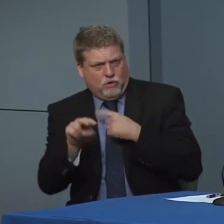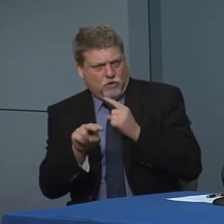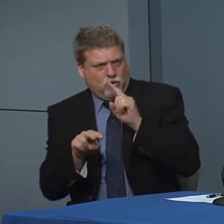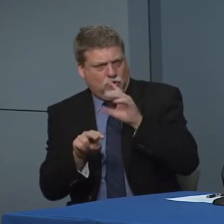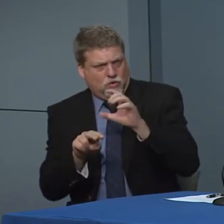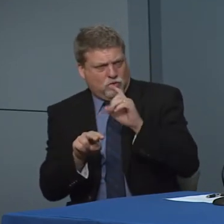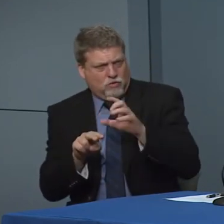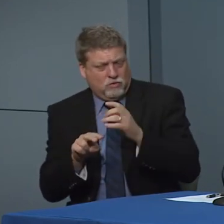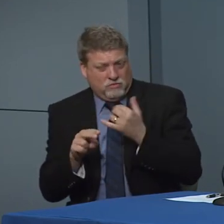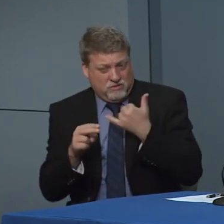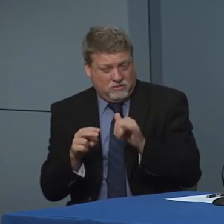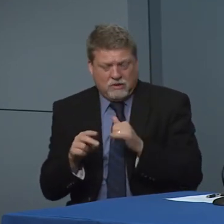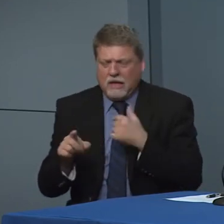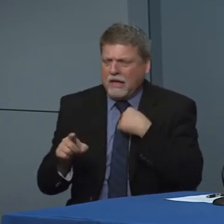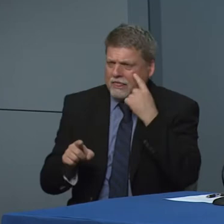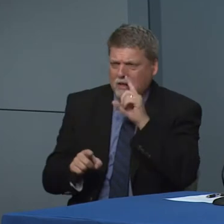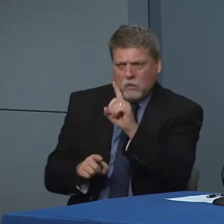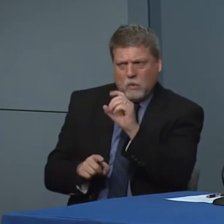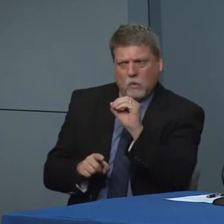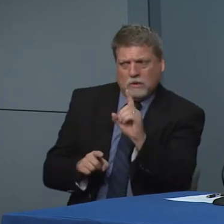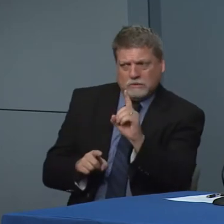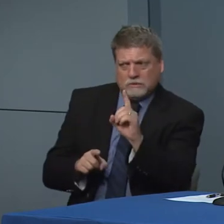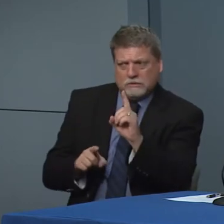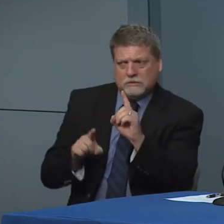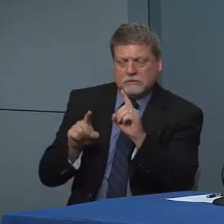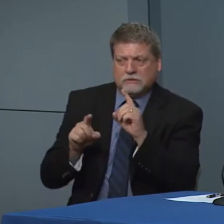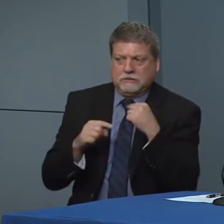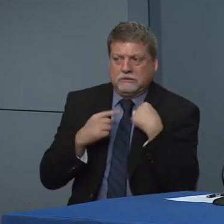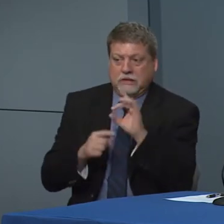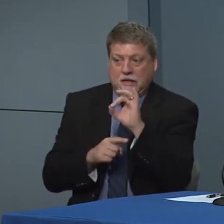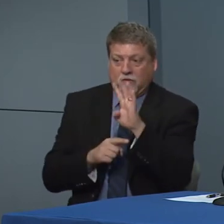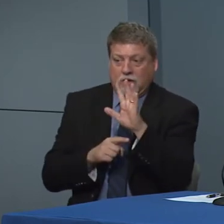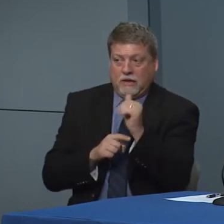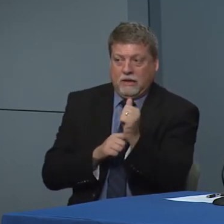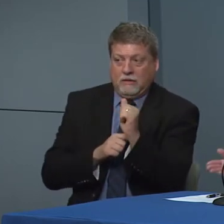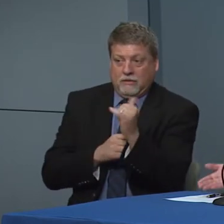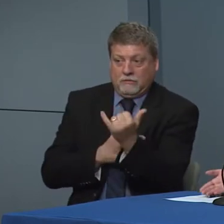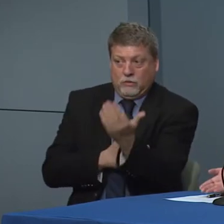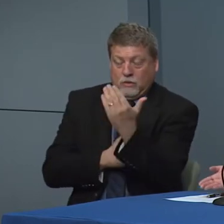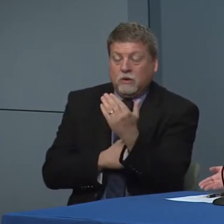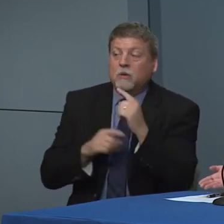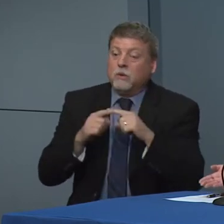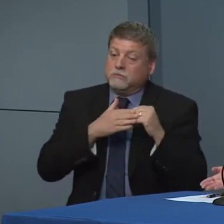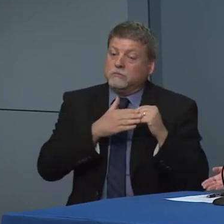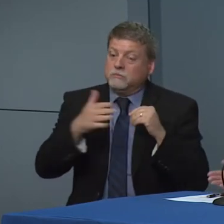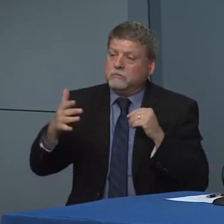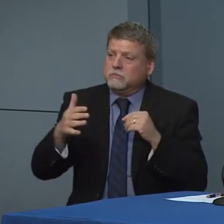that's right I believe it's a 101 and as of 8 45 this morning now we've done a number of tests of the course of the